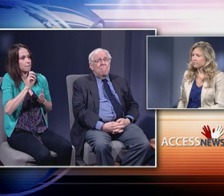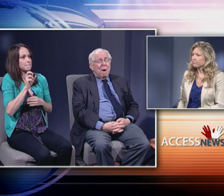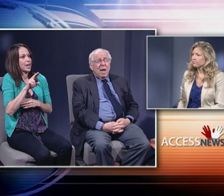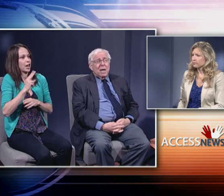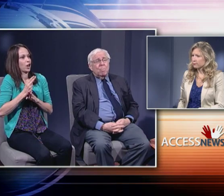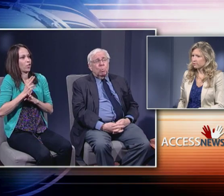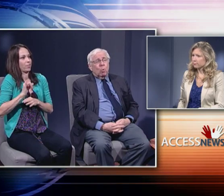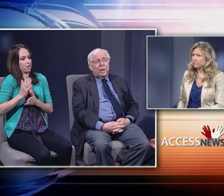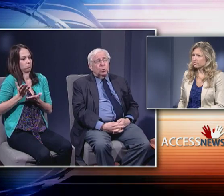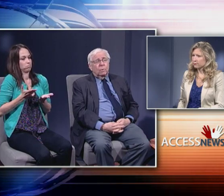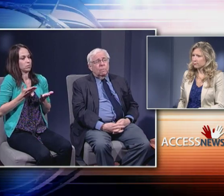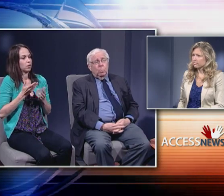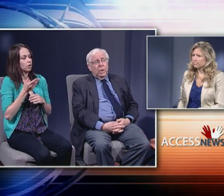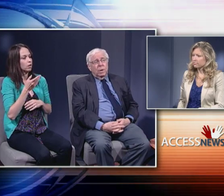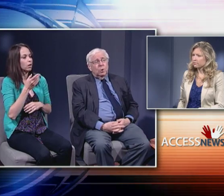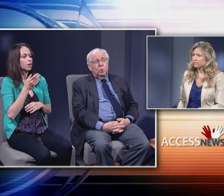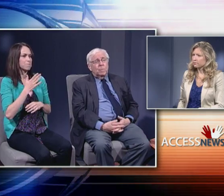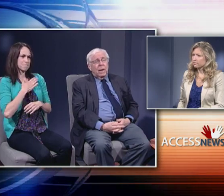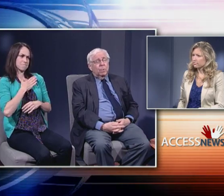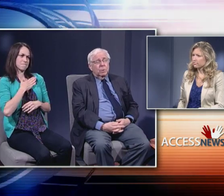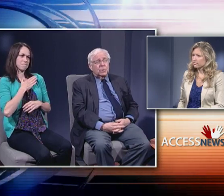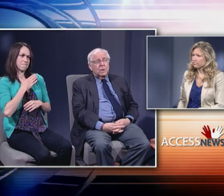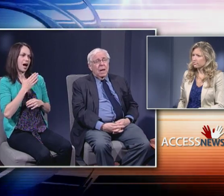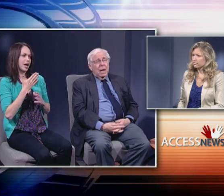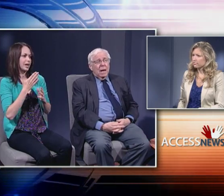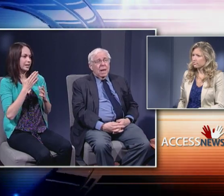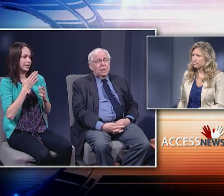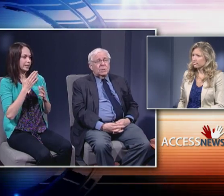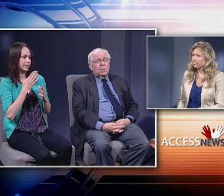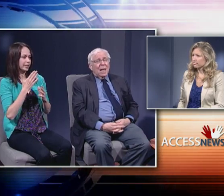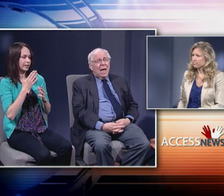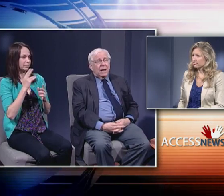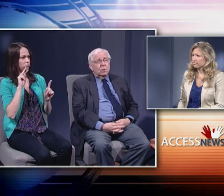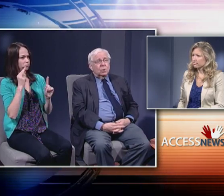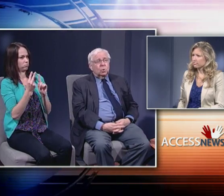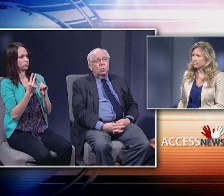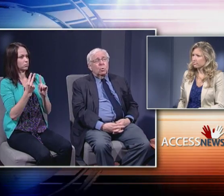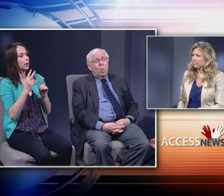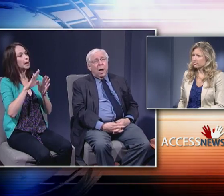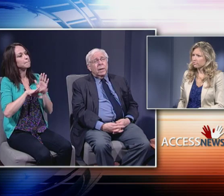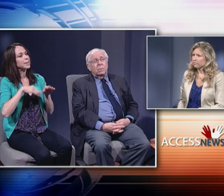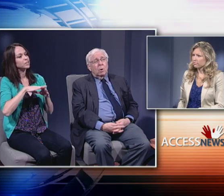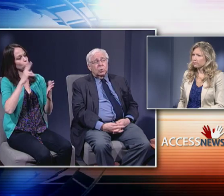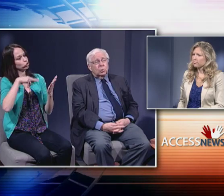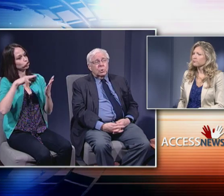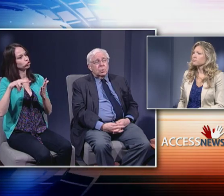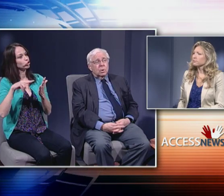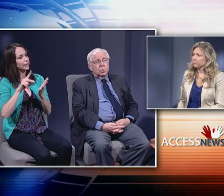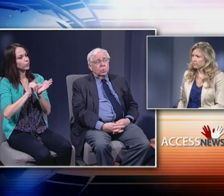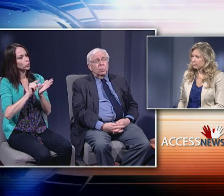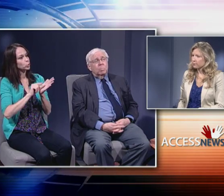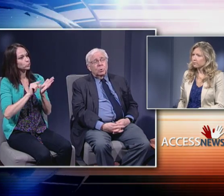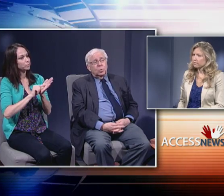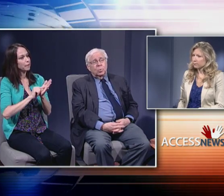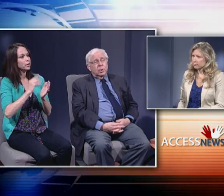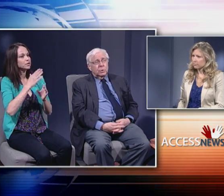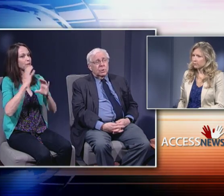my impression from reading the newspapers is that certain rocket launchers, certain bazookas,